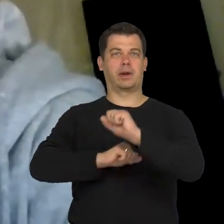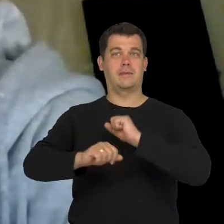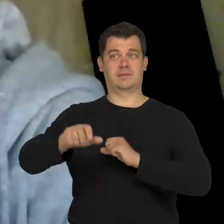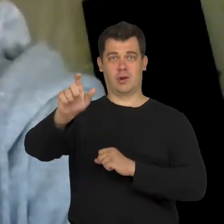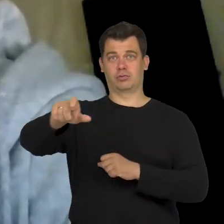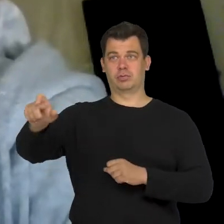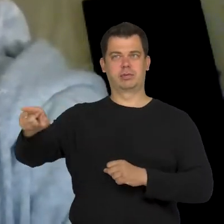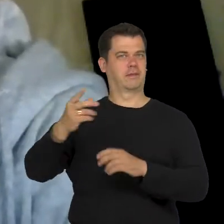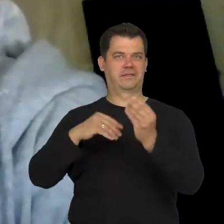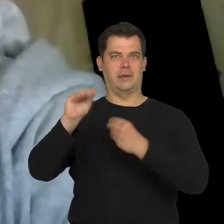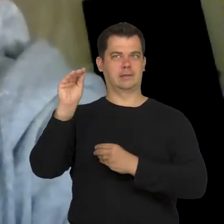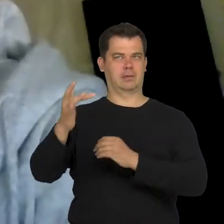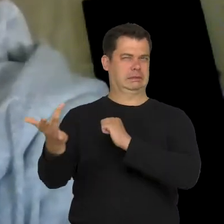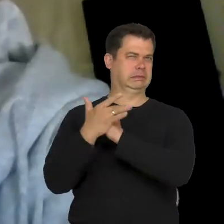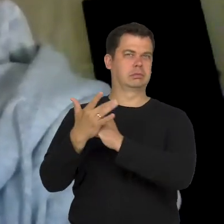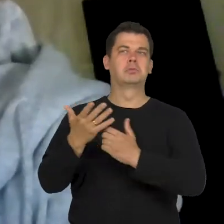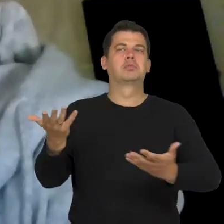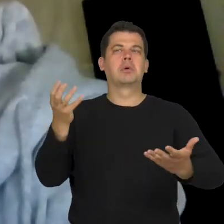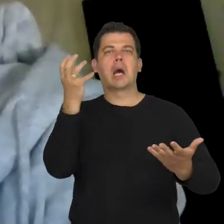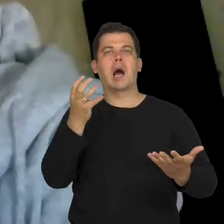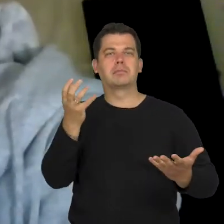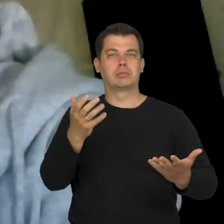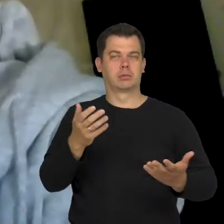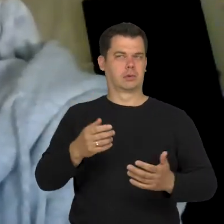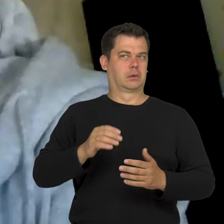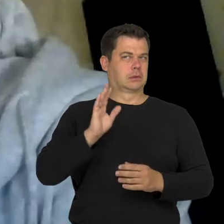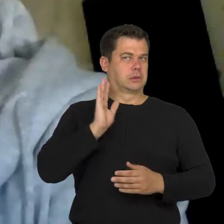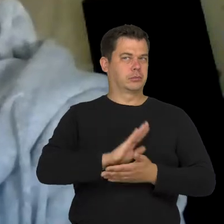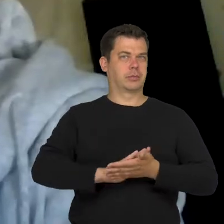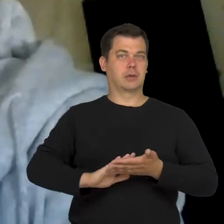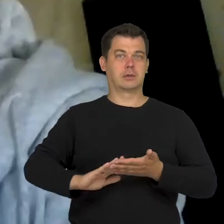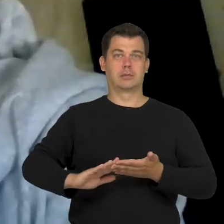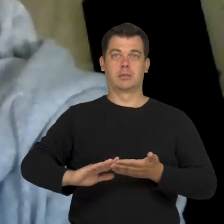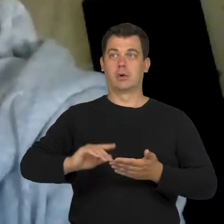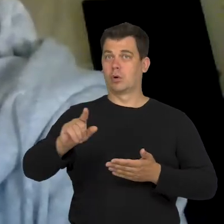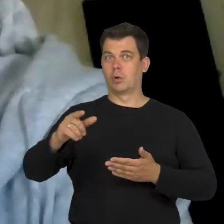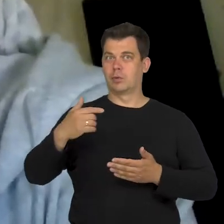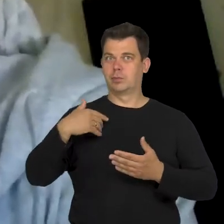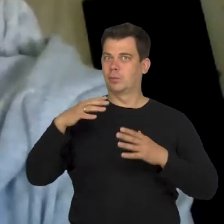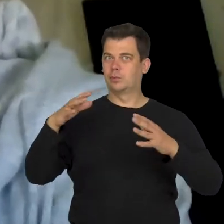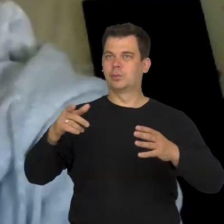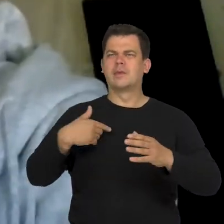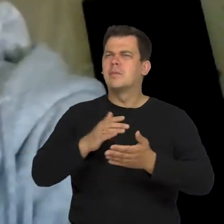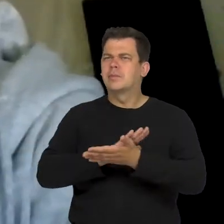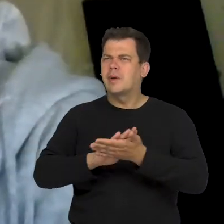People with disabilities approached me and told me "don't stare at me". I had to explain why I did that.